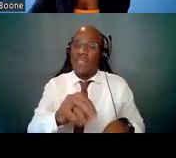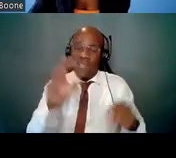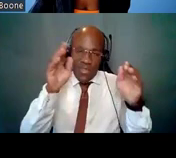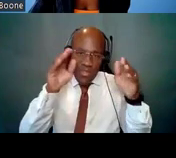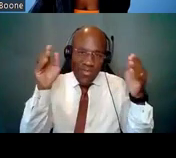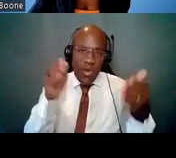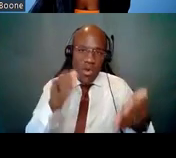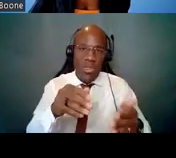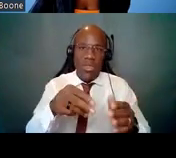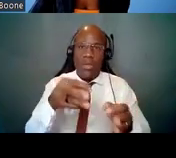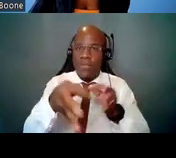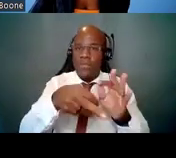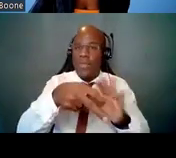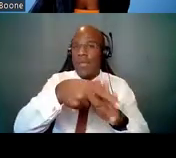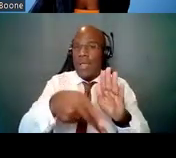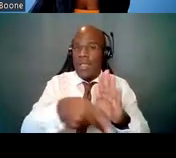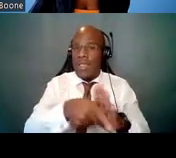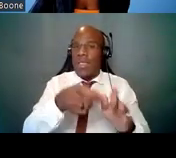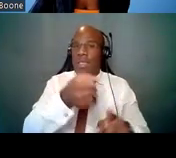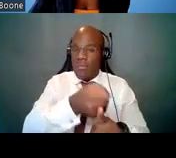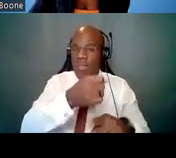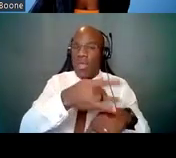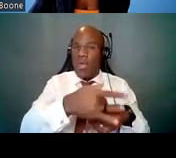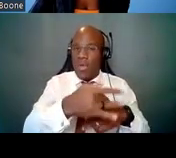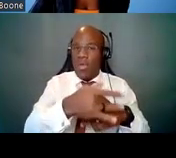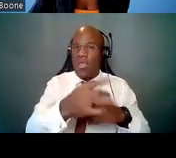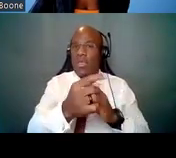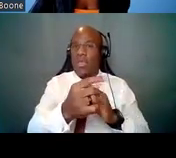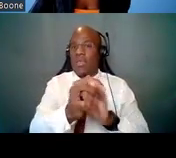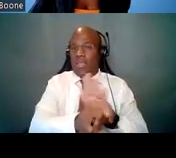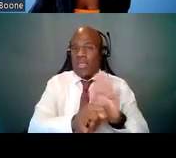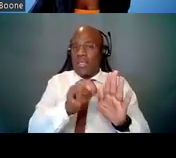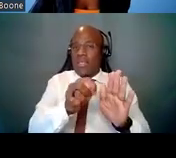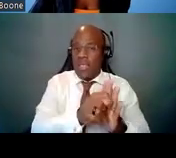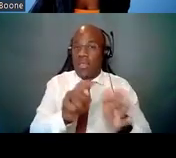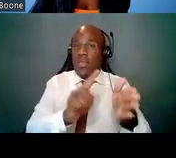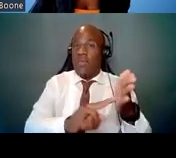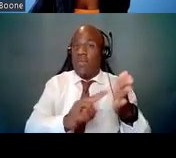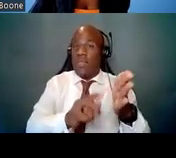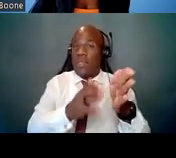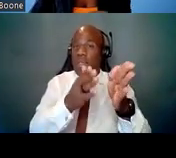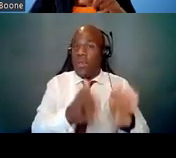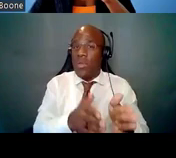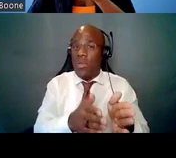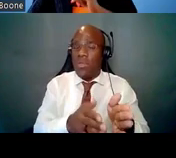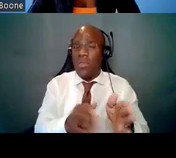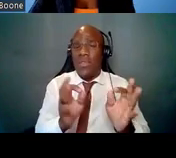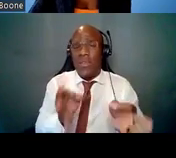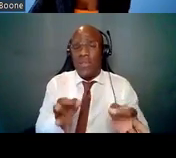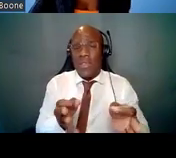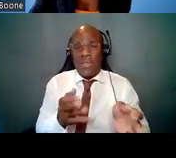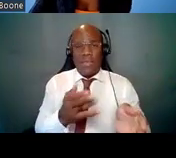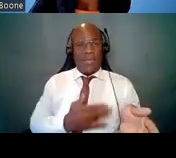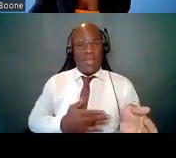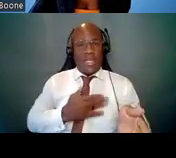that impact early stage investigators, so you should definitely click on the link that's at the top right of the screen,